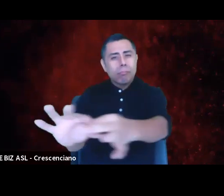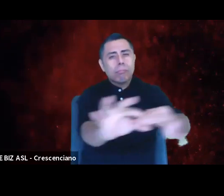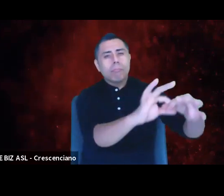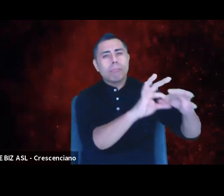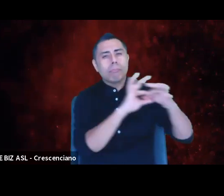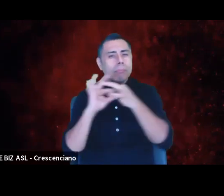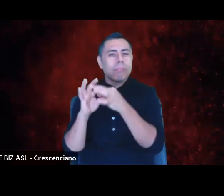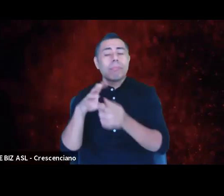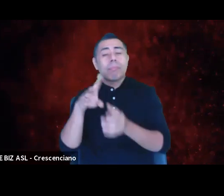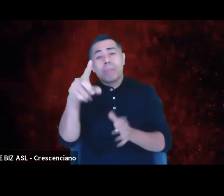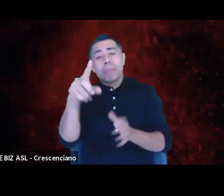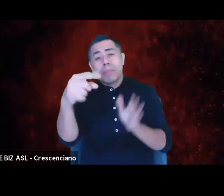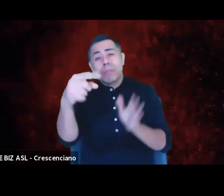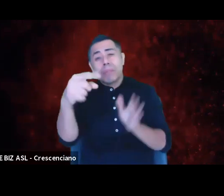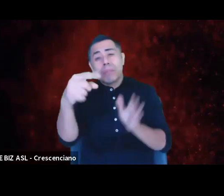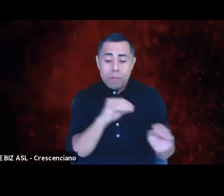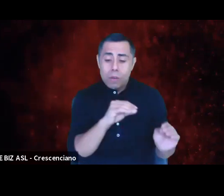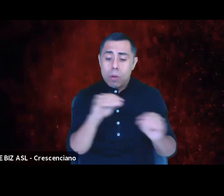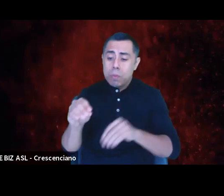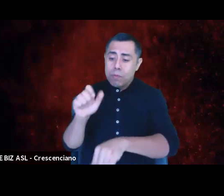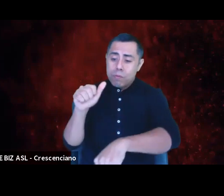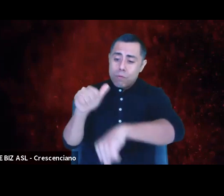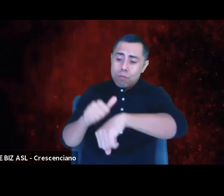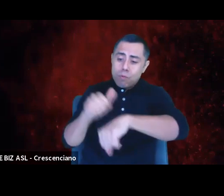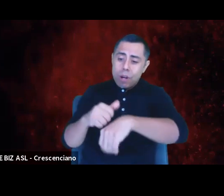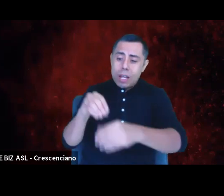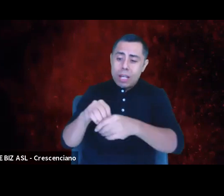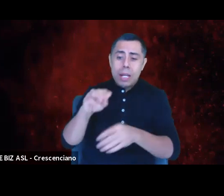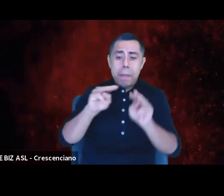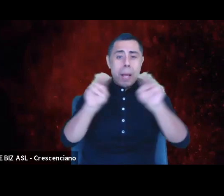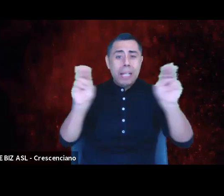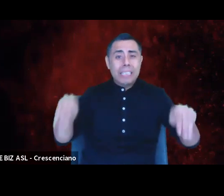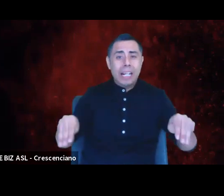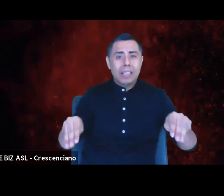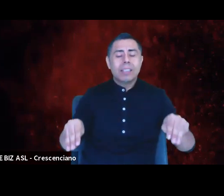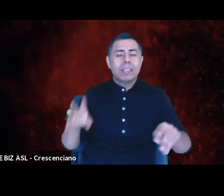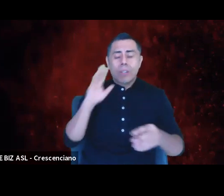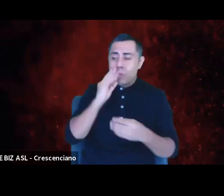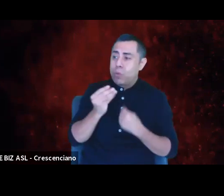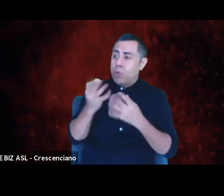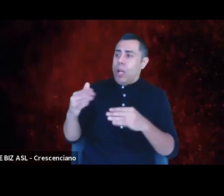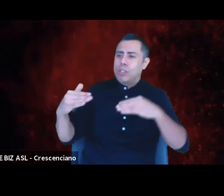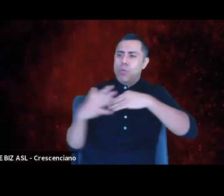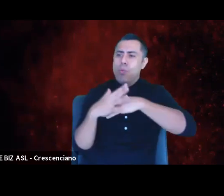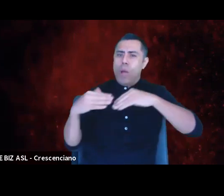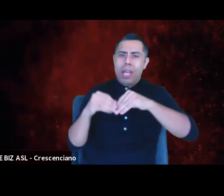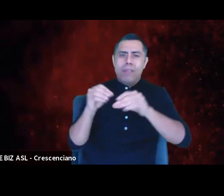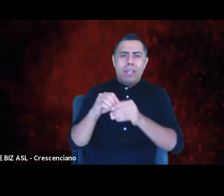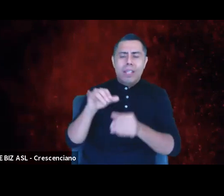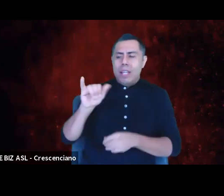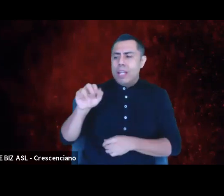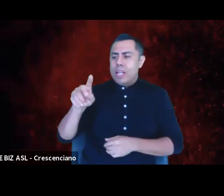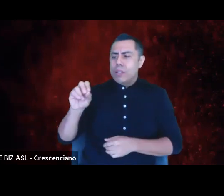you make a wave on the coast of Indonesia. We've come to know these things, these things that indigenous cultures